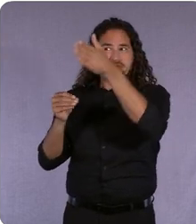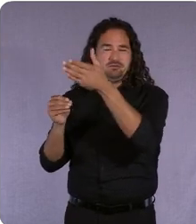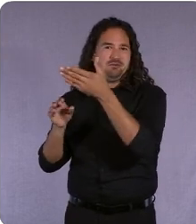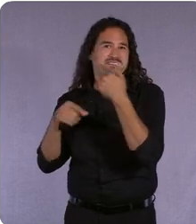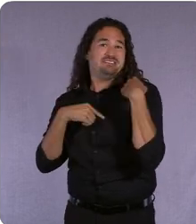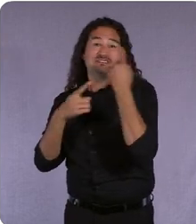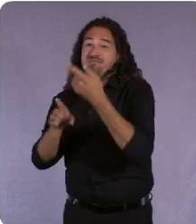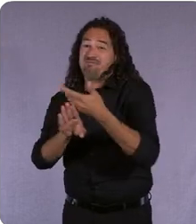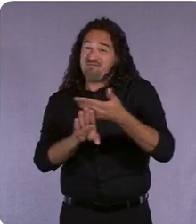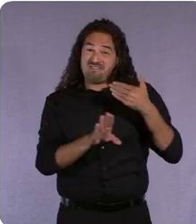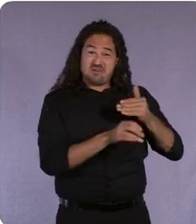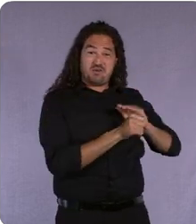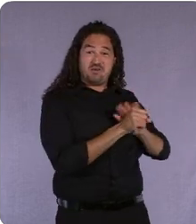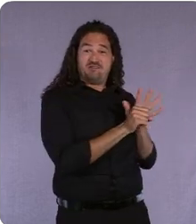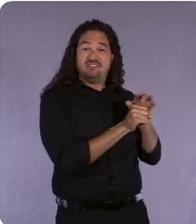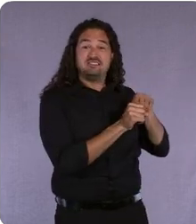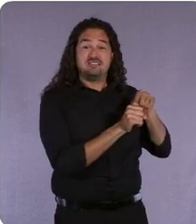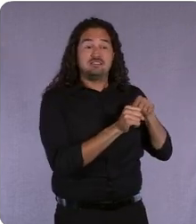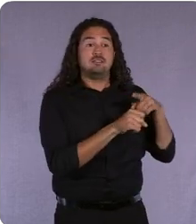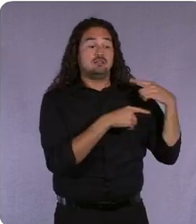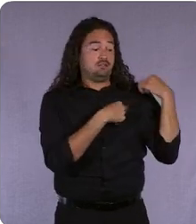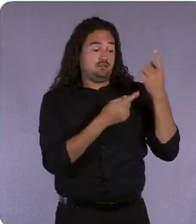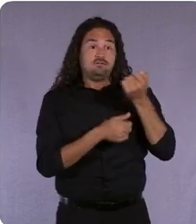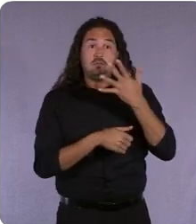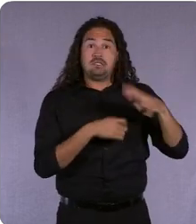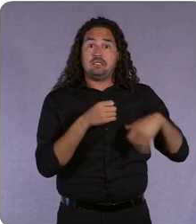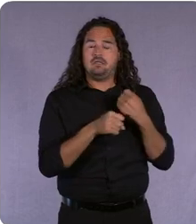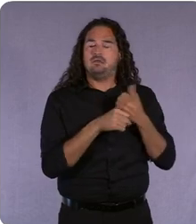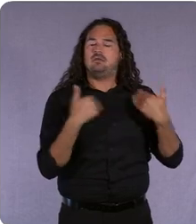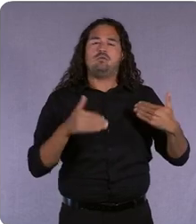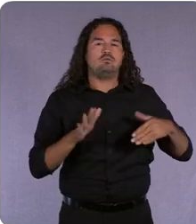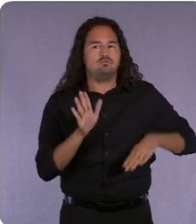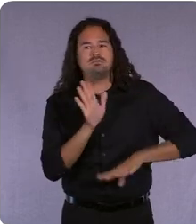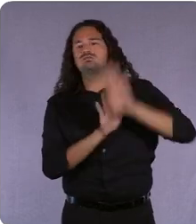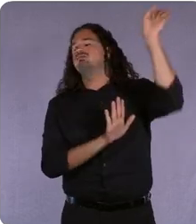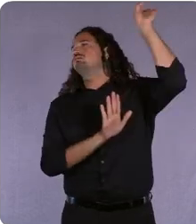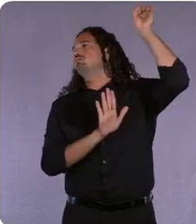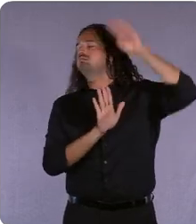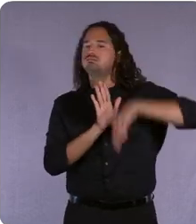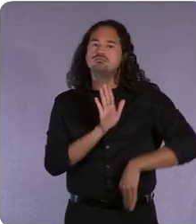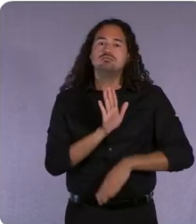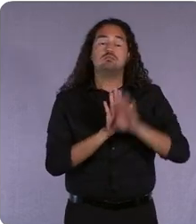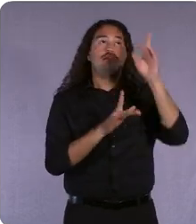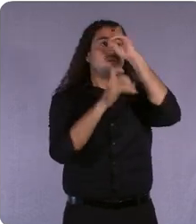few years have been a roller coaster, thinking in quarter-to-quarter or even week to week increments